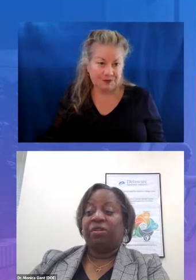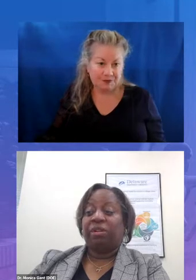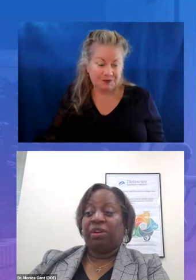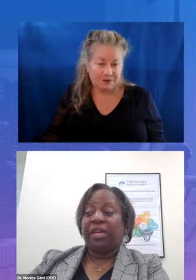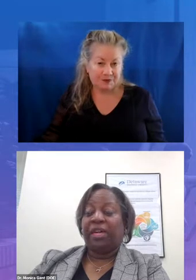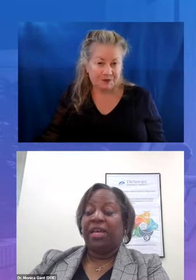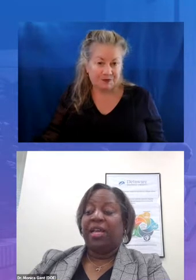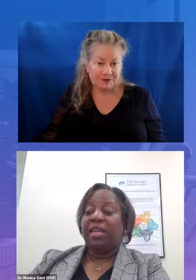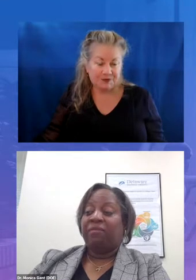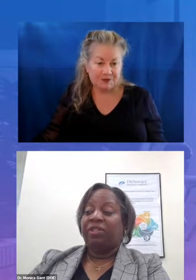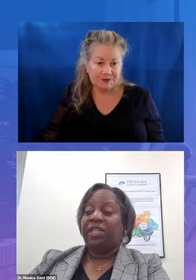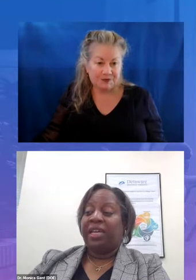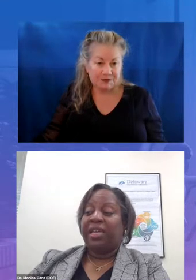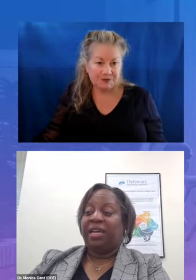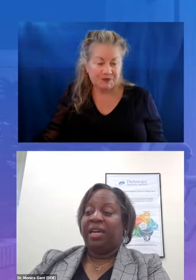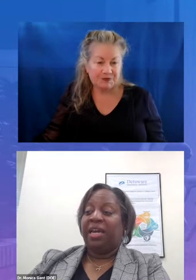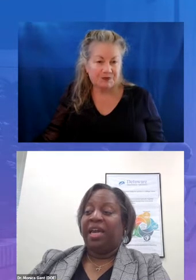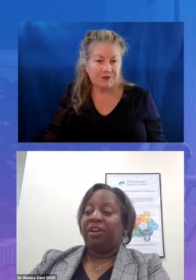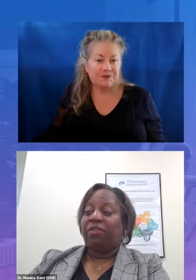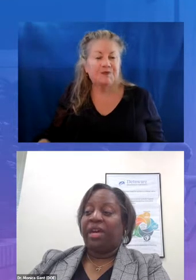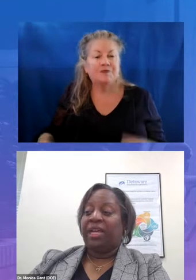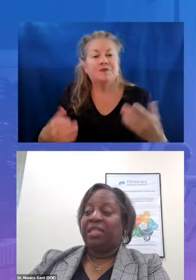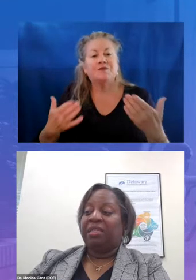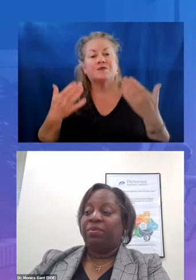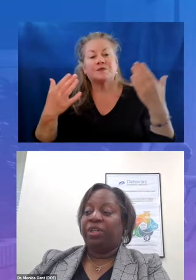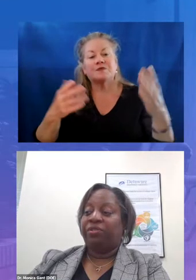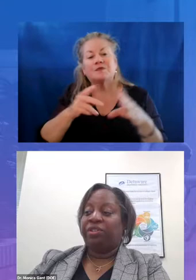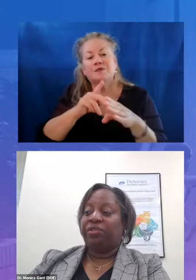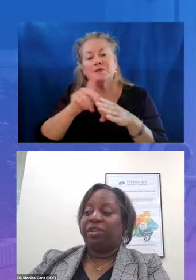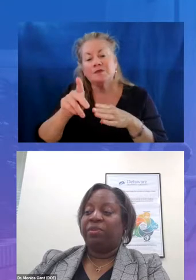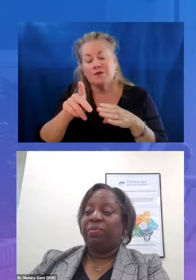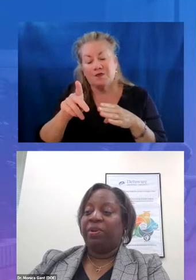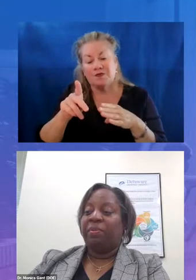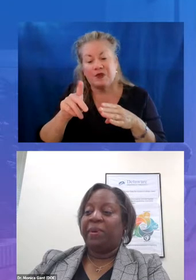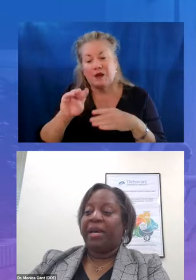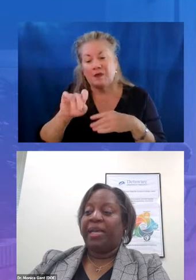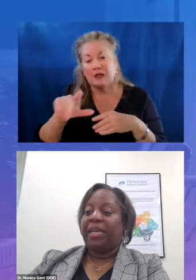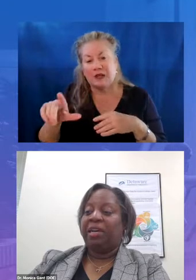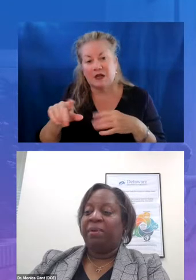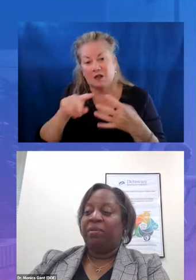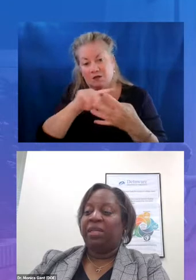learning leveraging data and creating support structures are supported by key components of